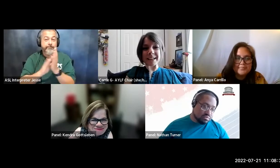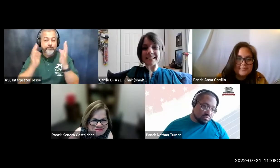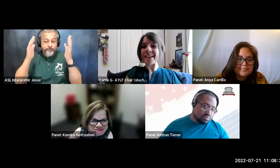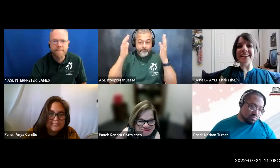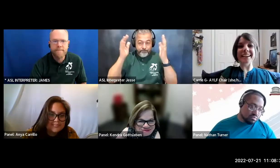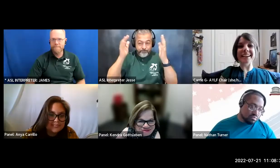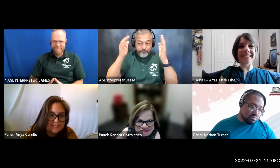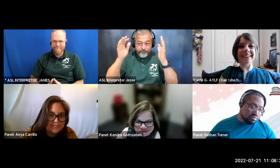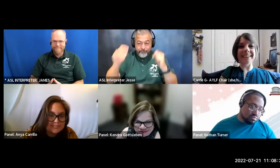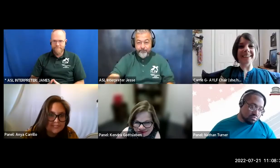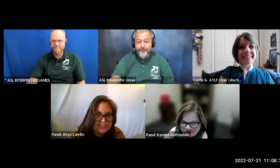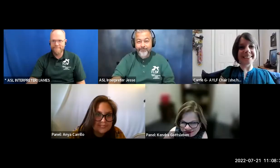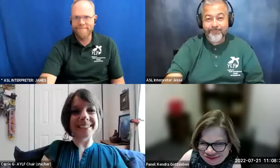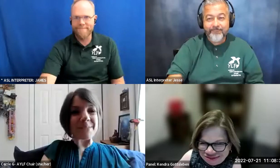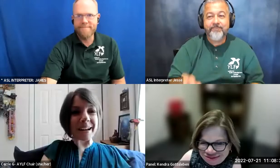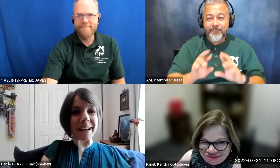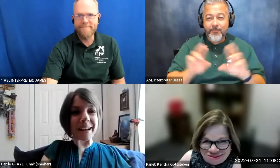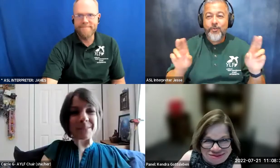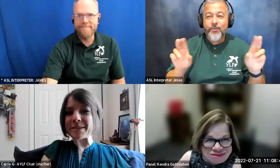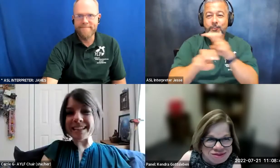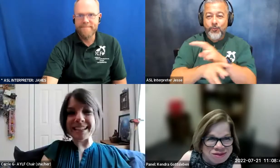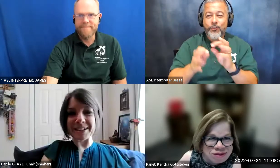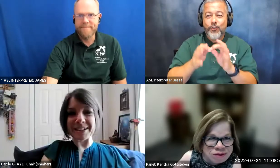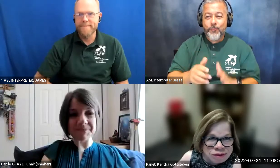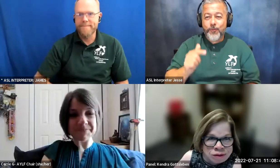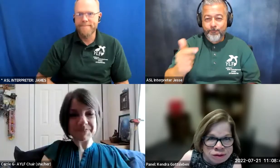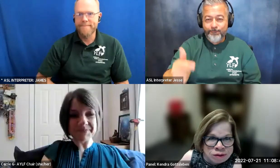with that i'm gonna there we go i'm gonna go ahead and pass it back to sarah